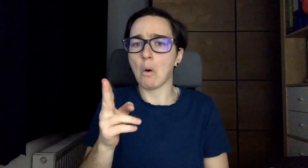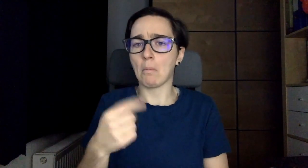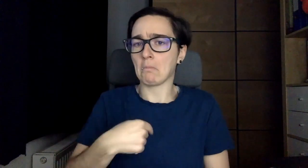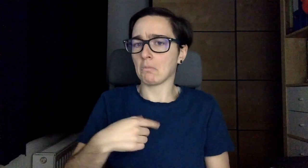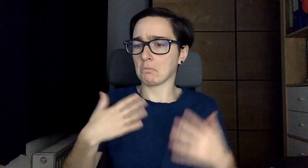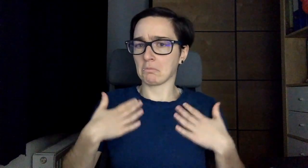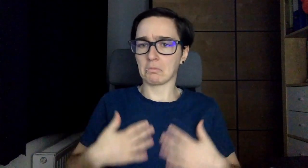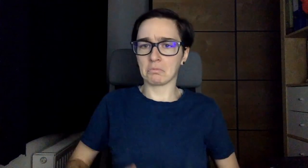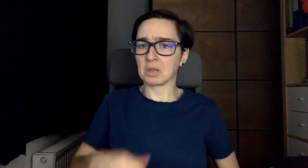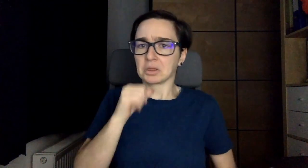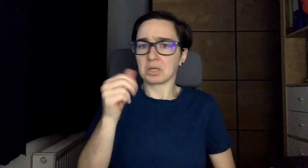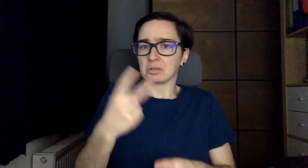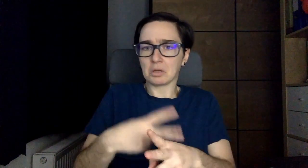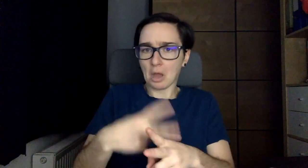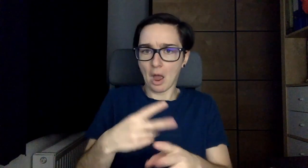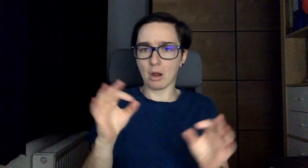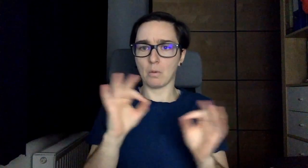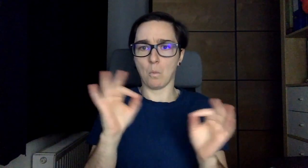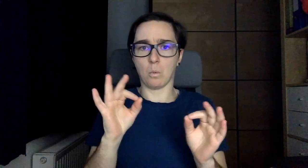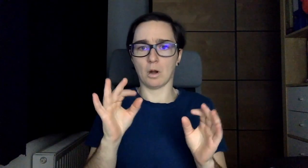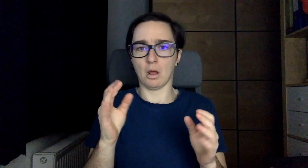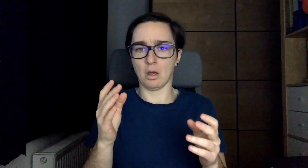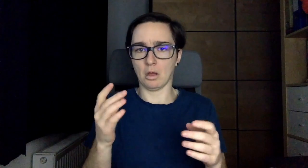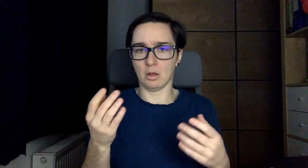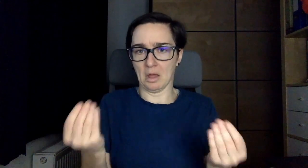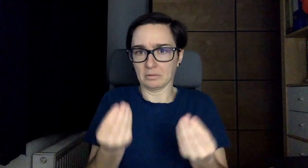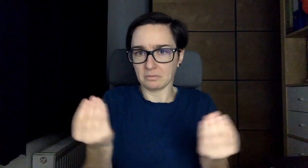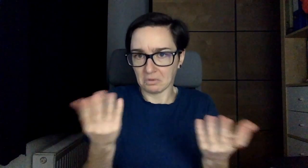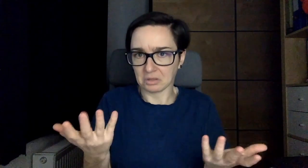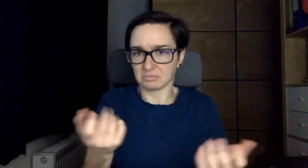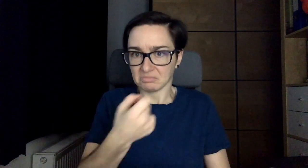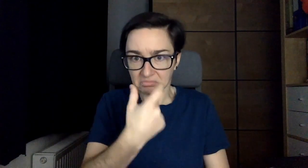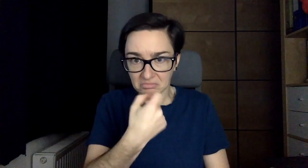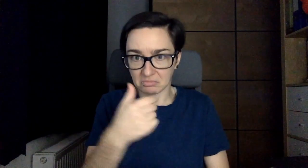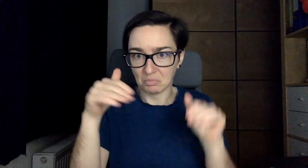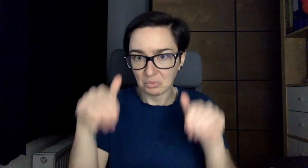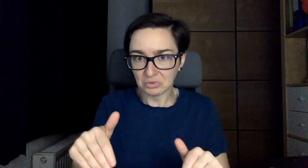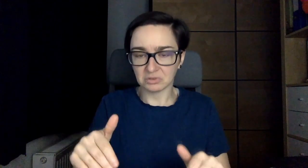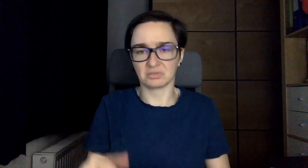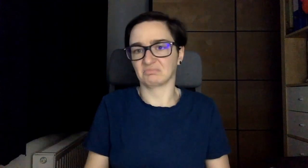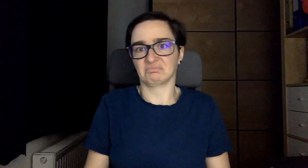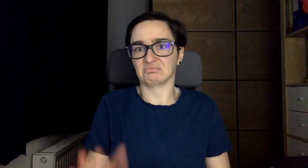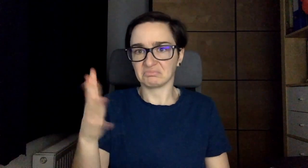Because I am not ill or anything...that I would need a pill...